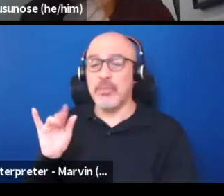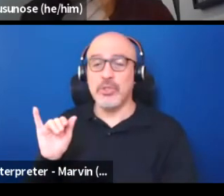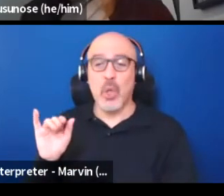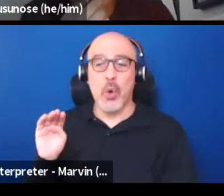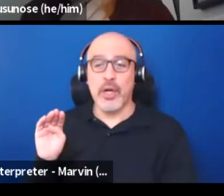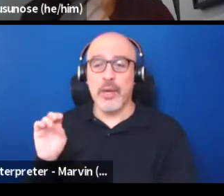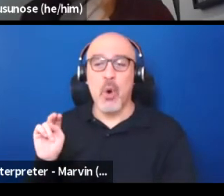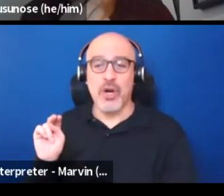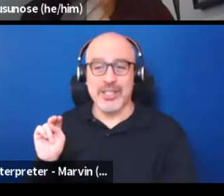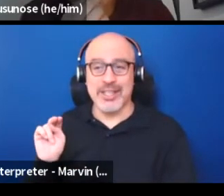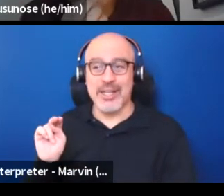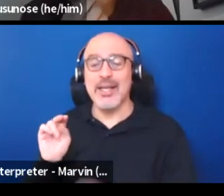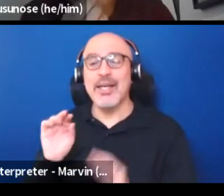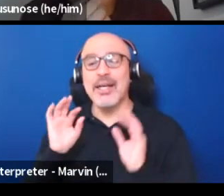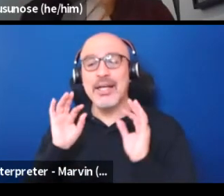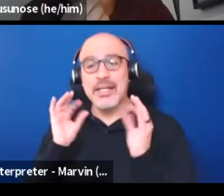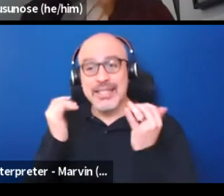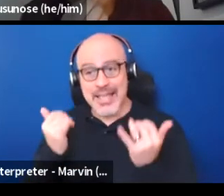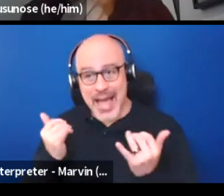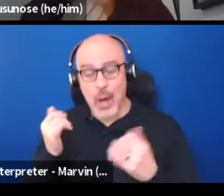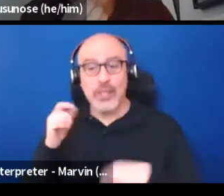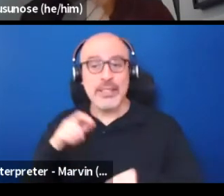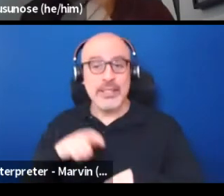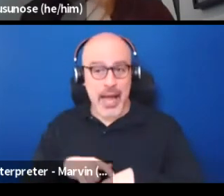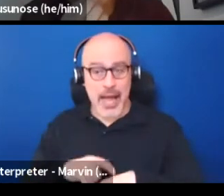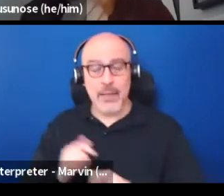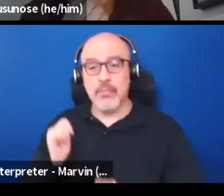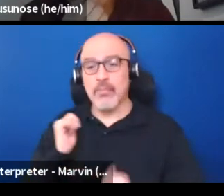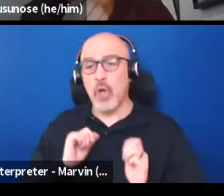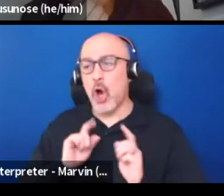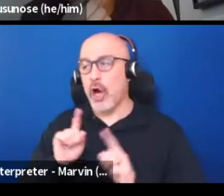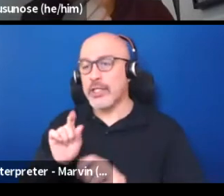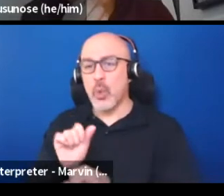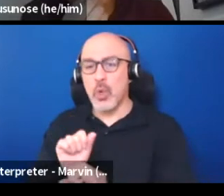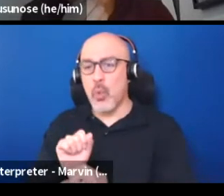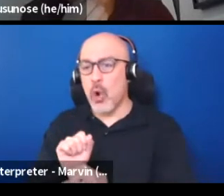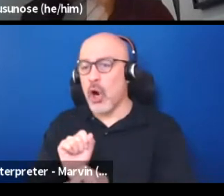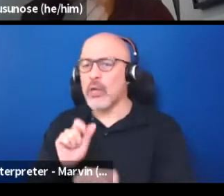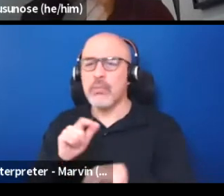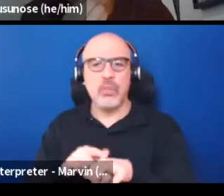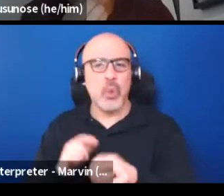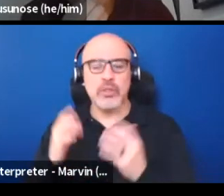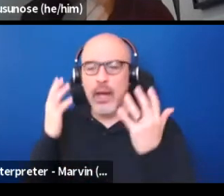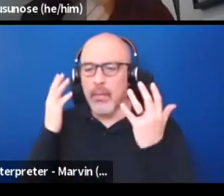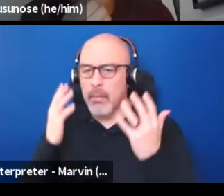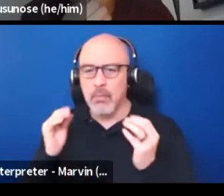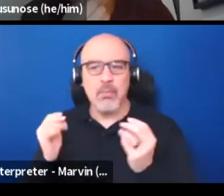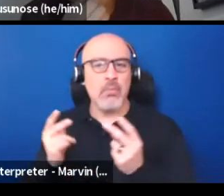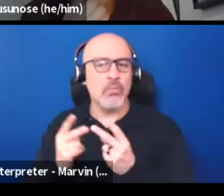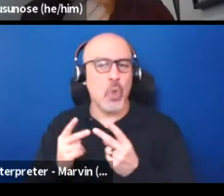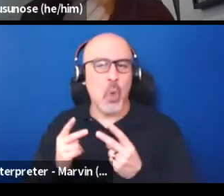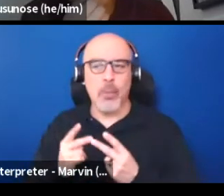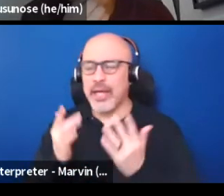"This is precisely the time when artists go to work. "There's no time for despair, "no place for self-pity, no need for silence,